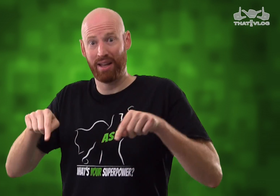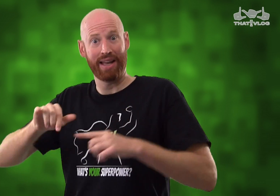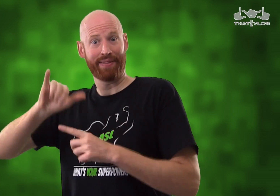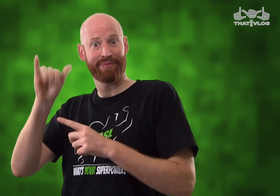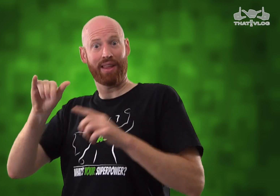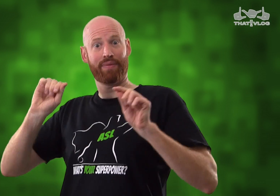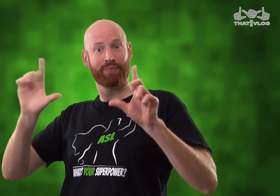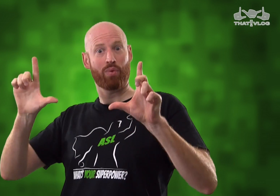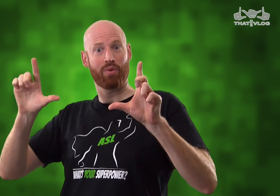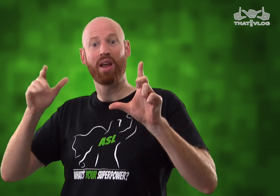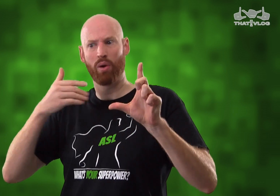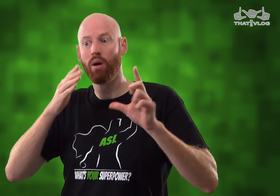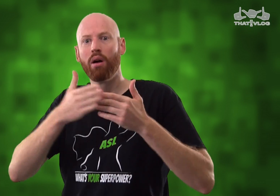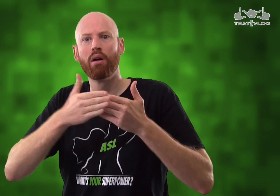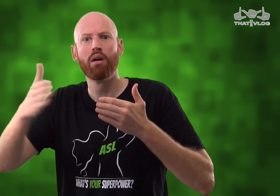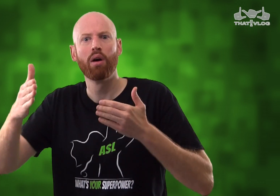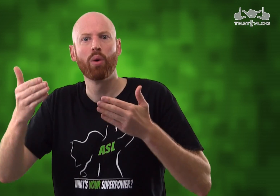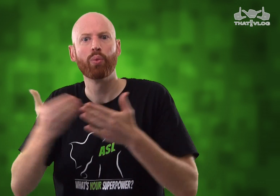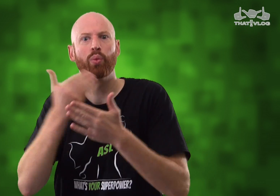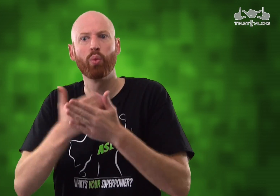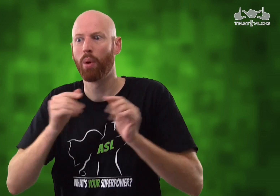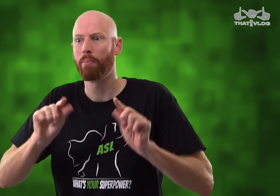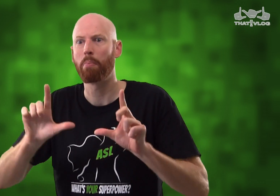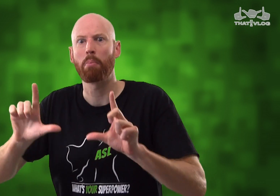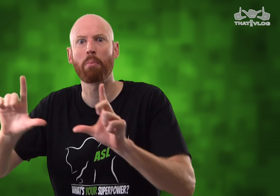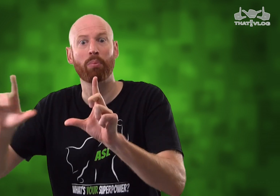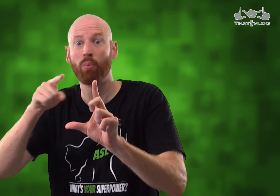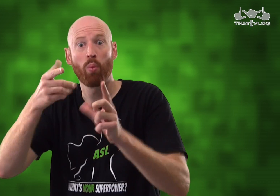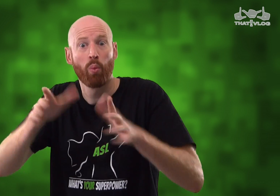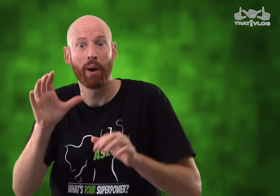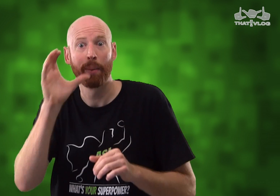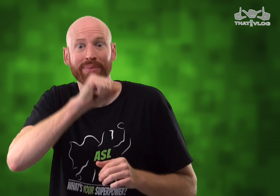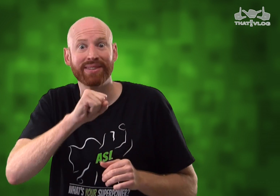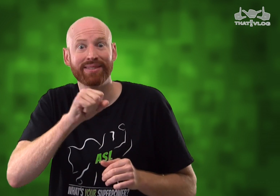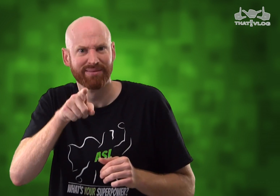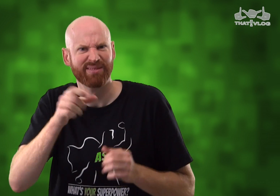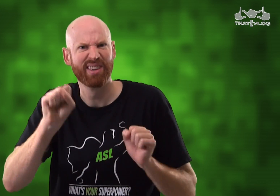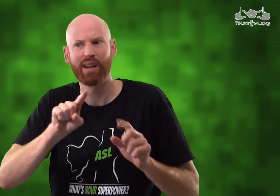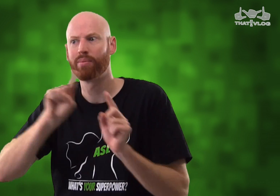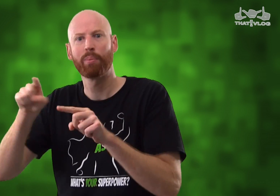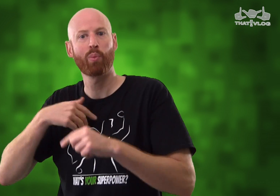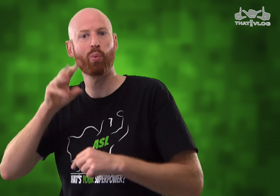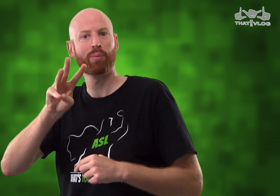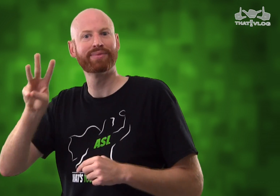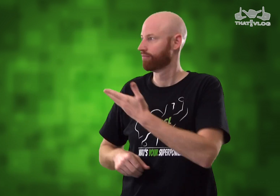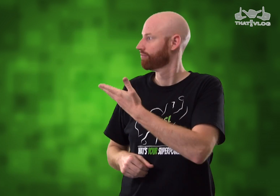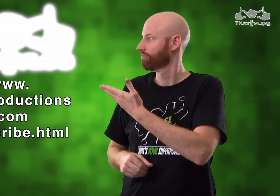Oh, right! If you enjoy That!Vlog and you would like to see each new episode without missing one, you